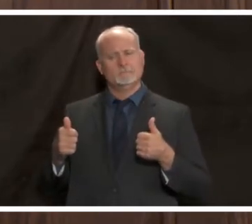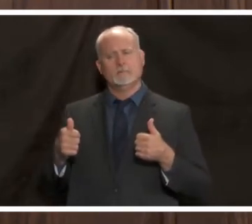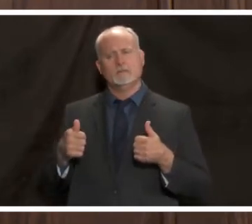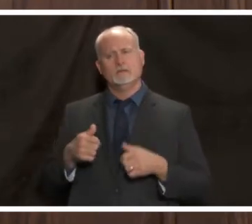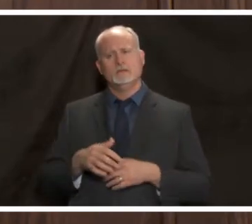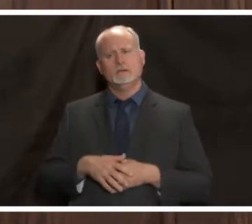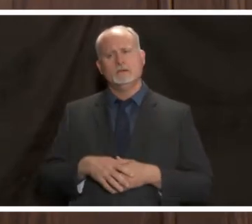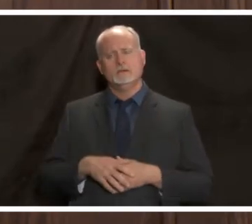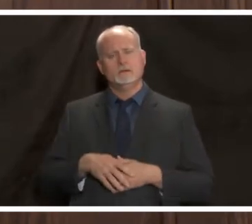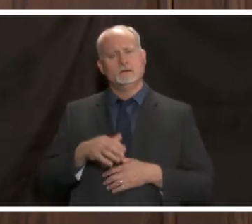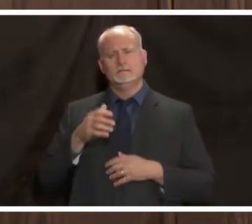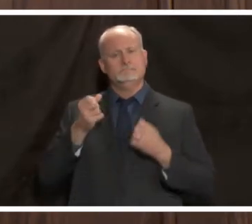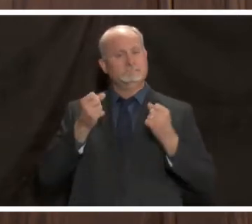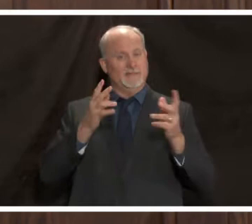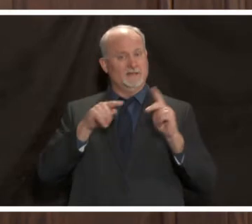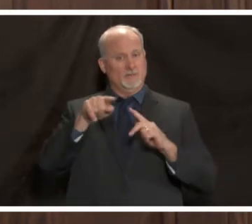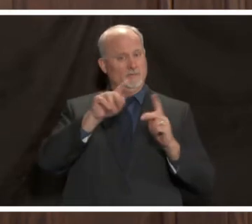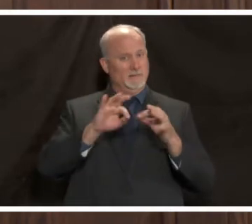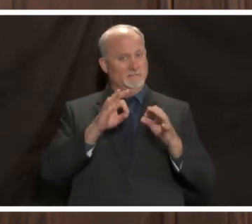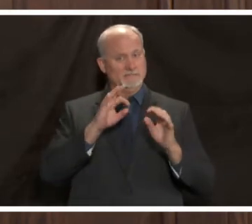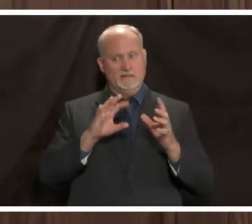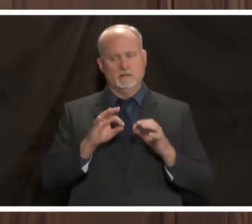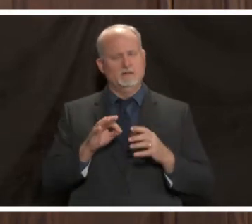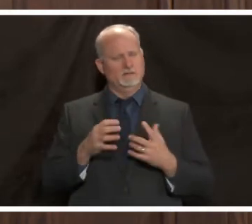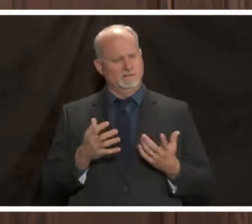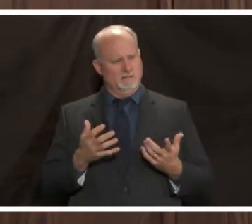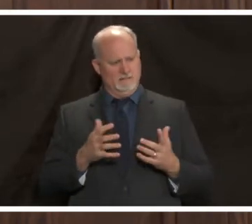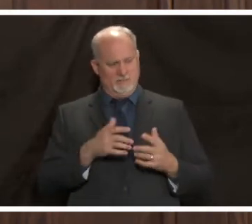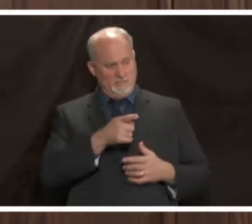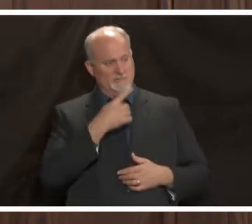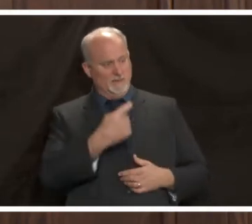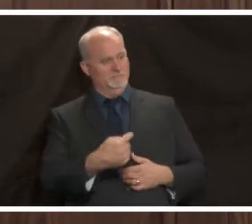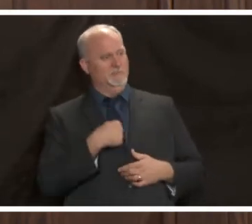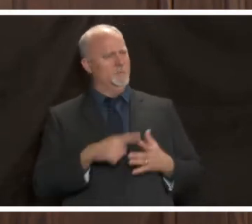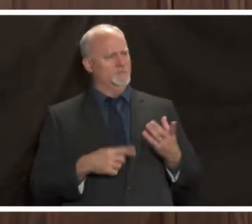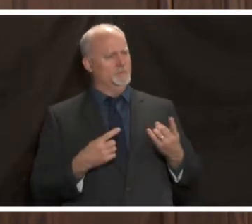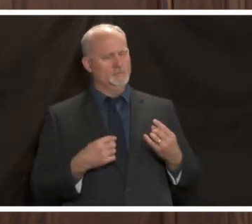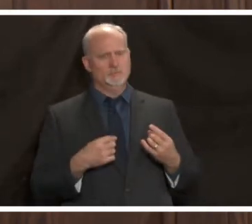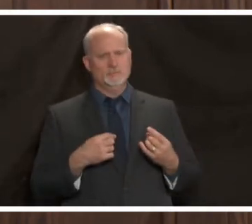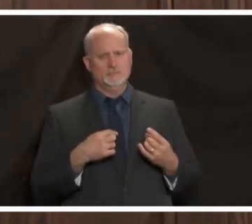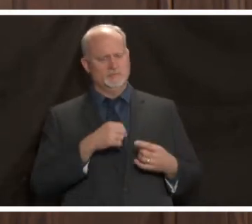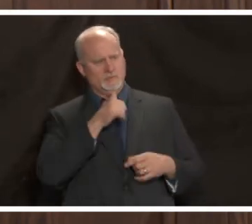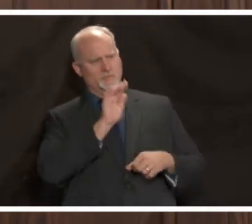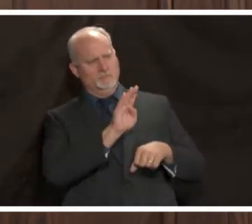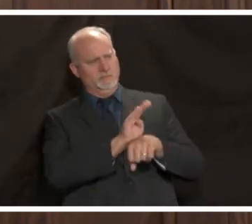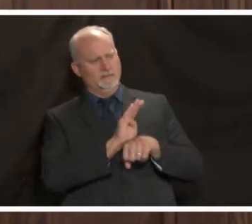comments from a lot of you who said how can you tell me what to do on my thanksgiving in my home